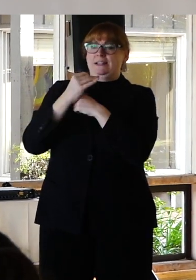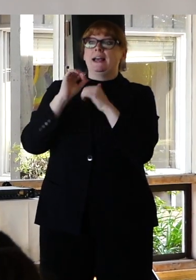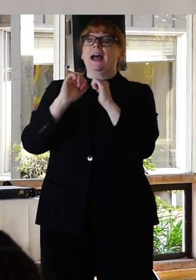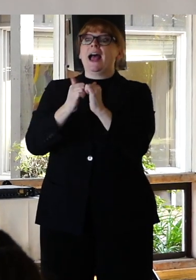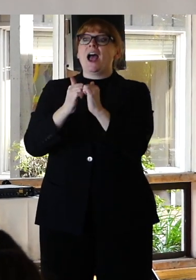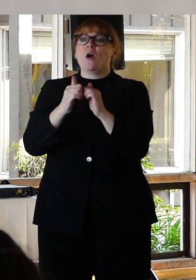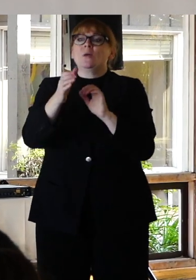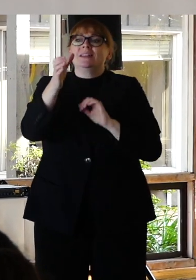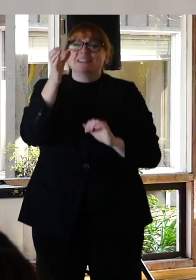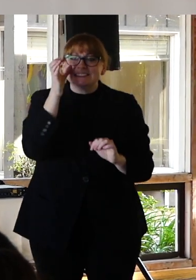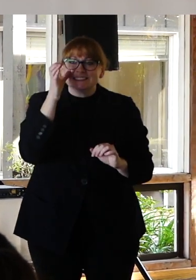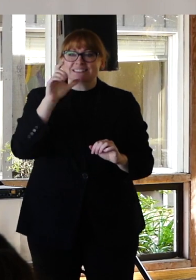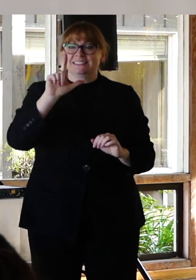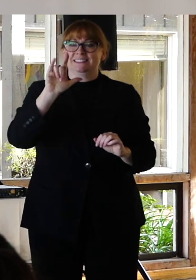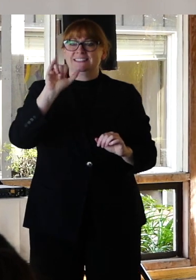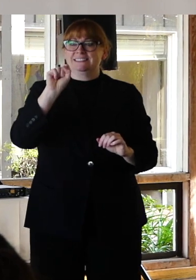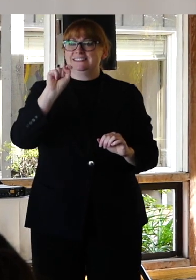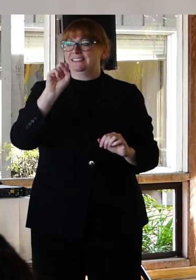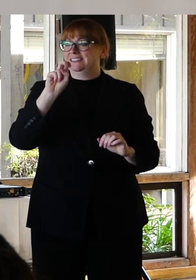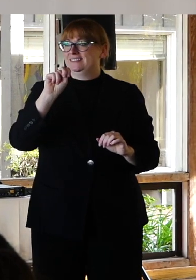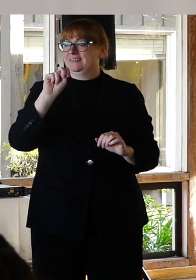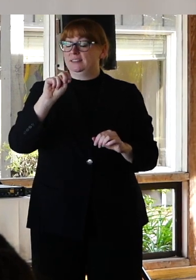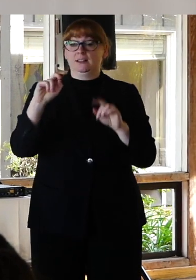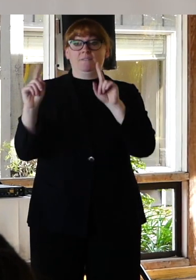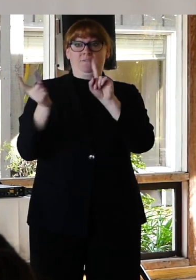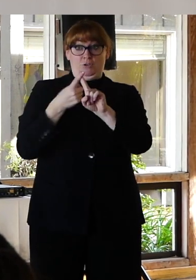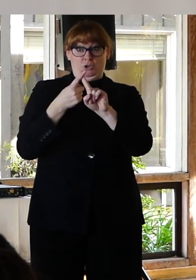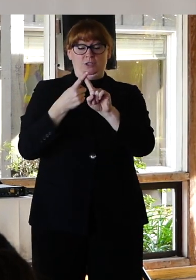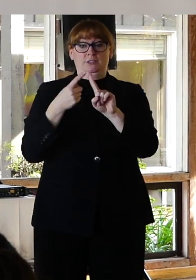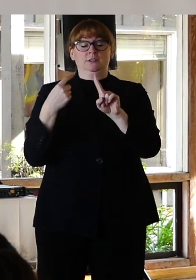First we're often told to parrot back what we hear. Right? As a way to